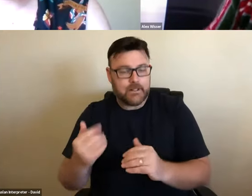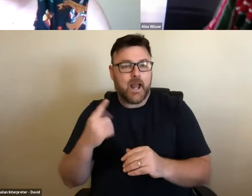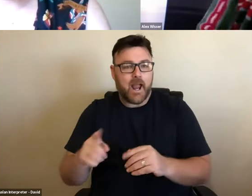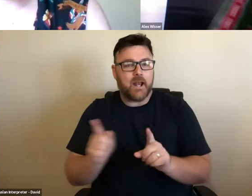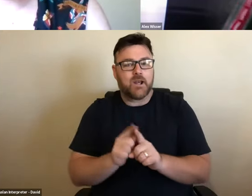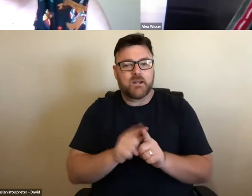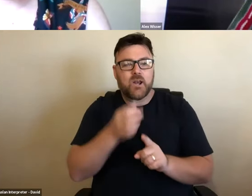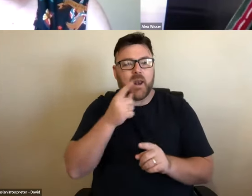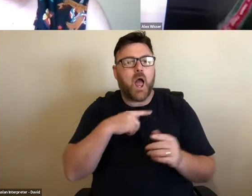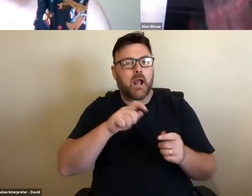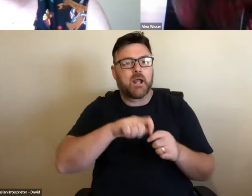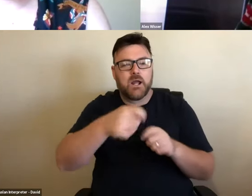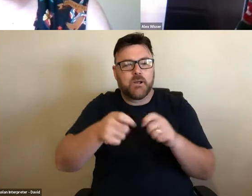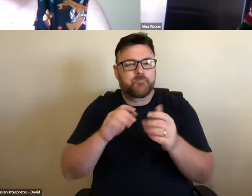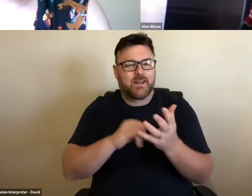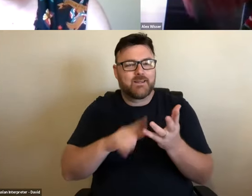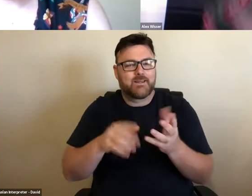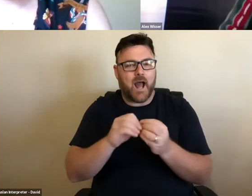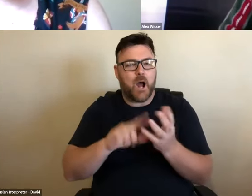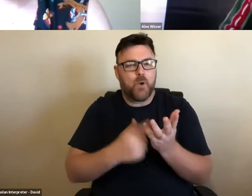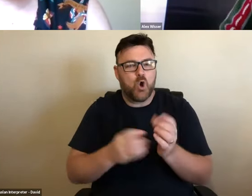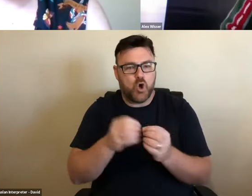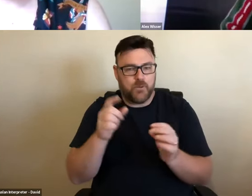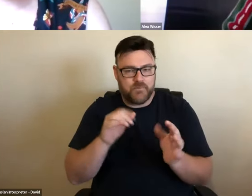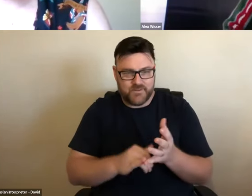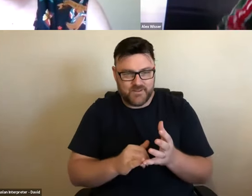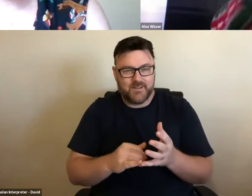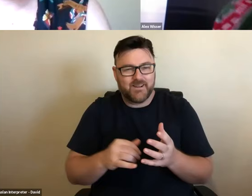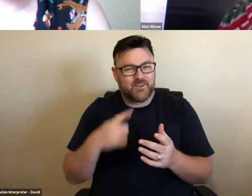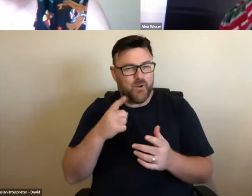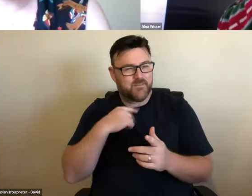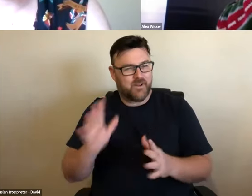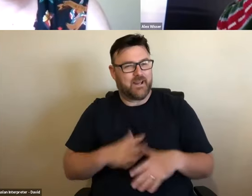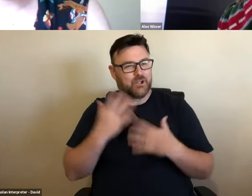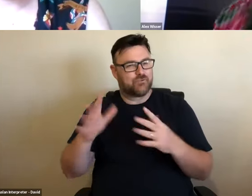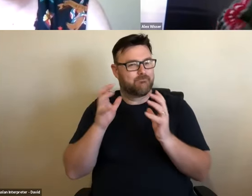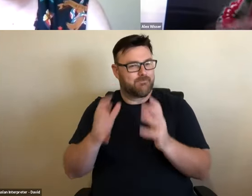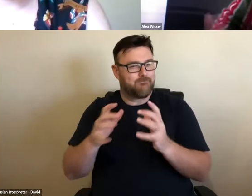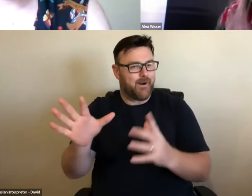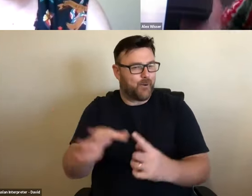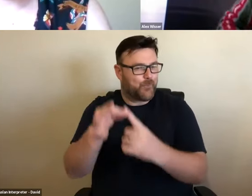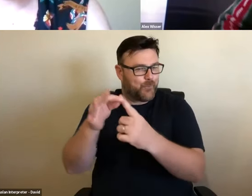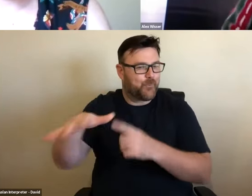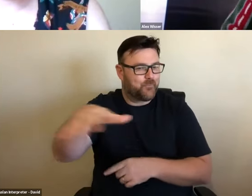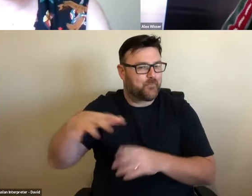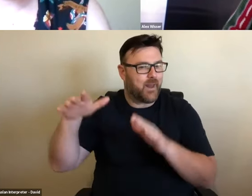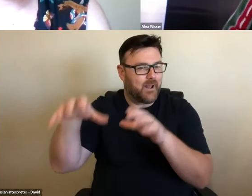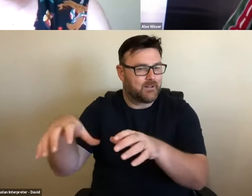dropped it on the side of a machine and placed a big machine up the top